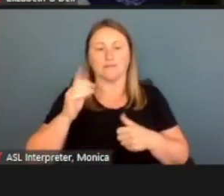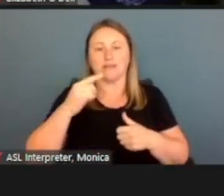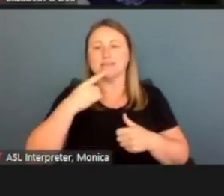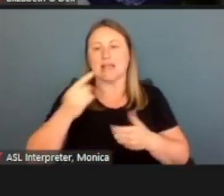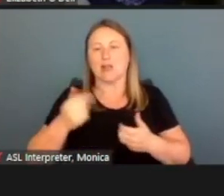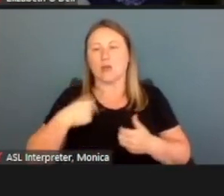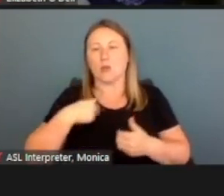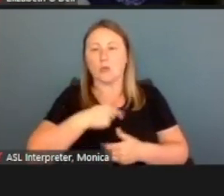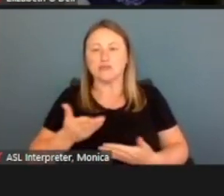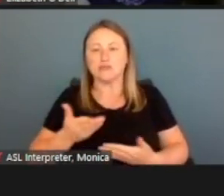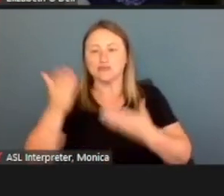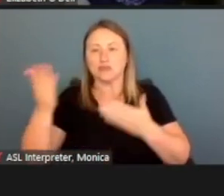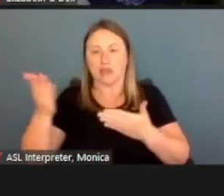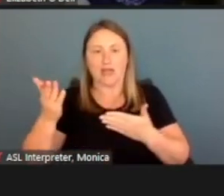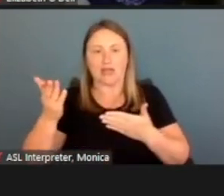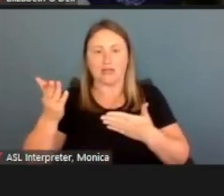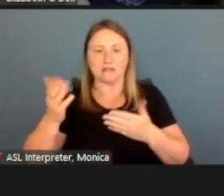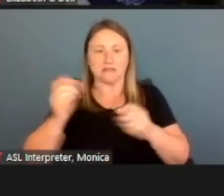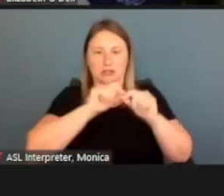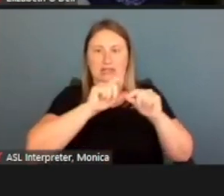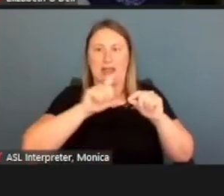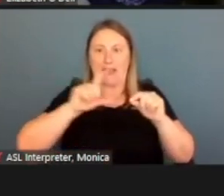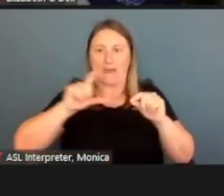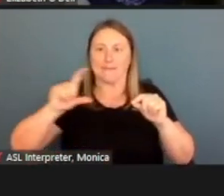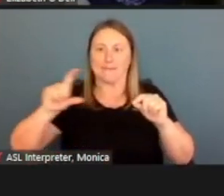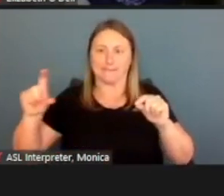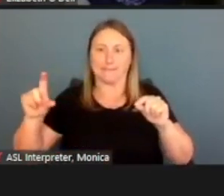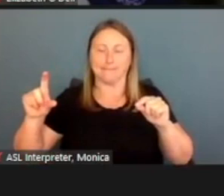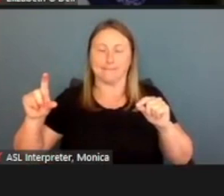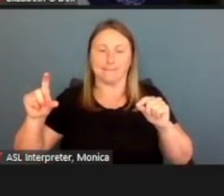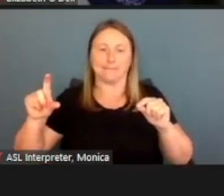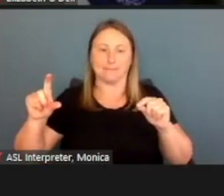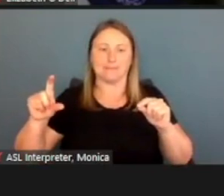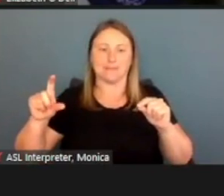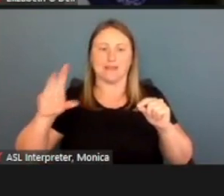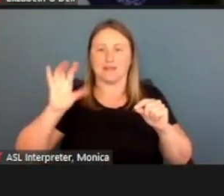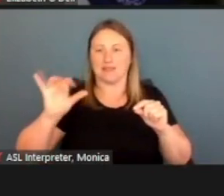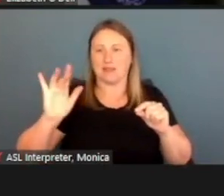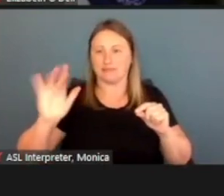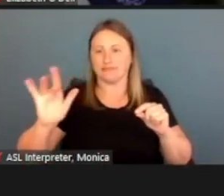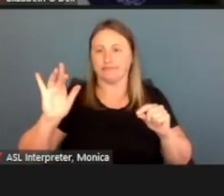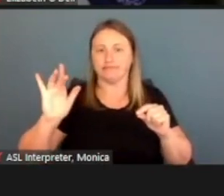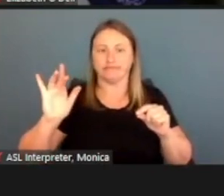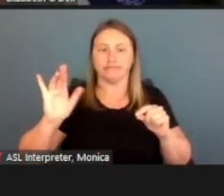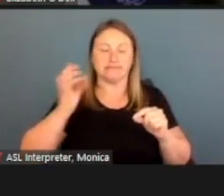and that in all caps and it preselected. If it didn't find an address